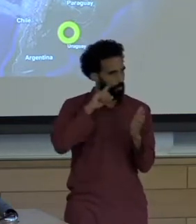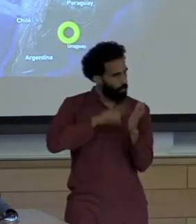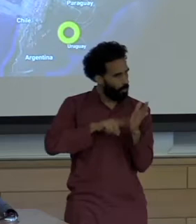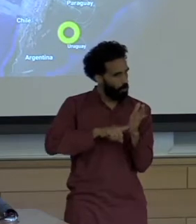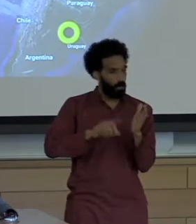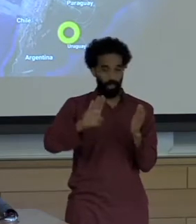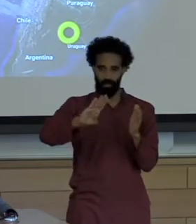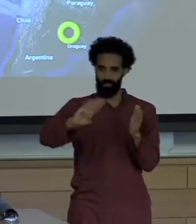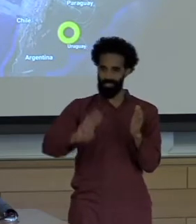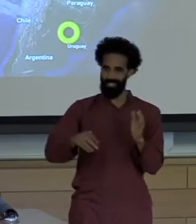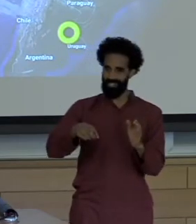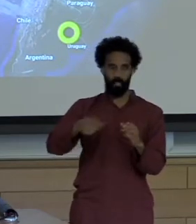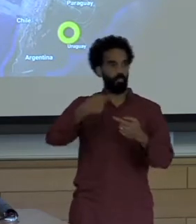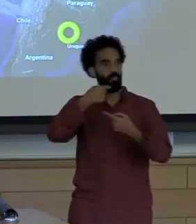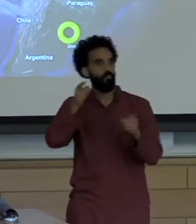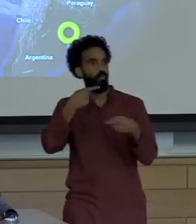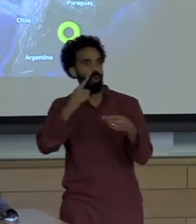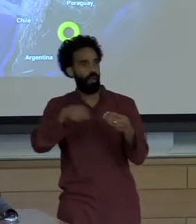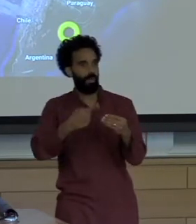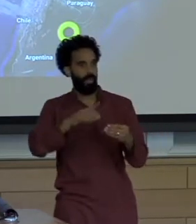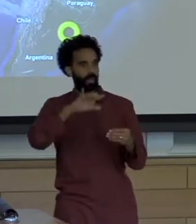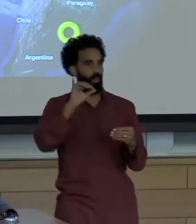a mega dam that diverted the xingu river